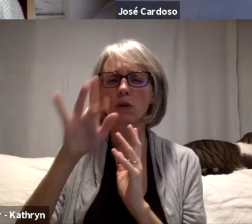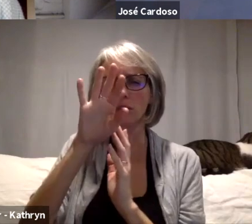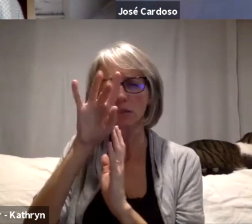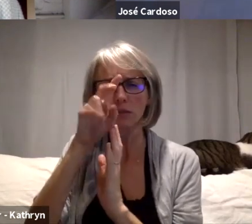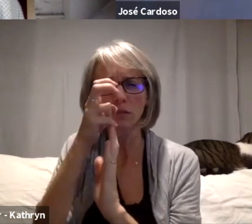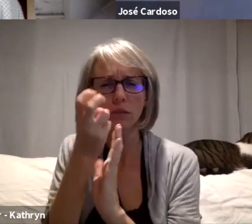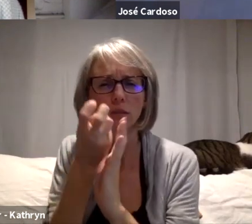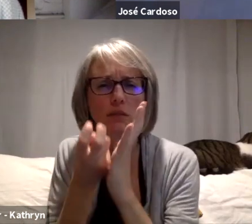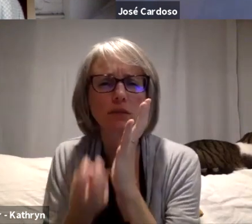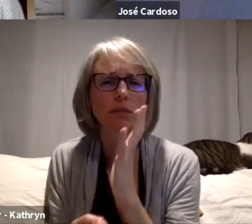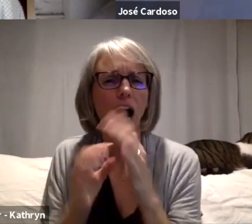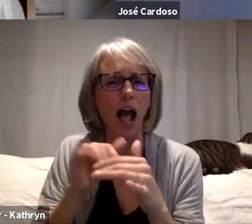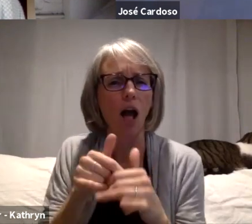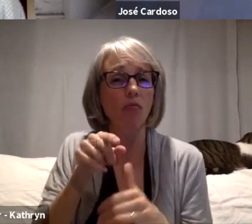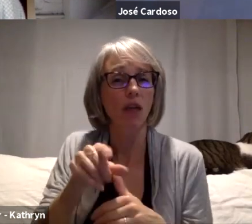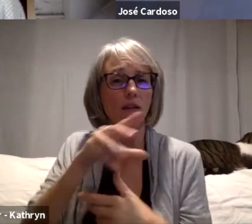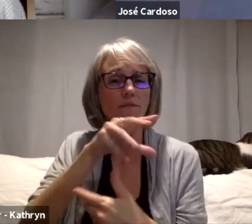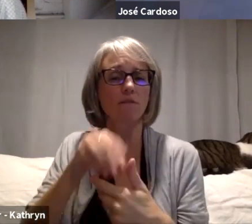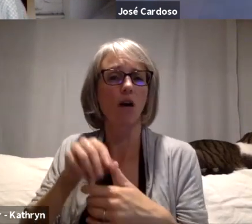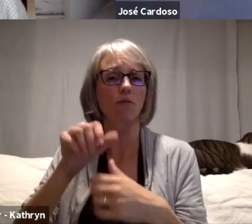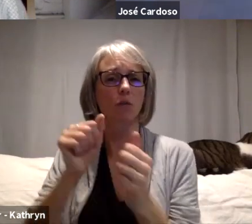And I really needed to share it to the world.